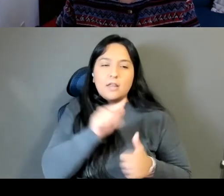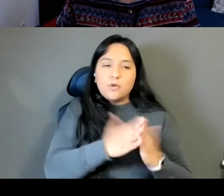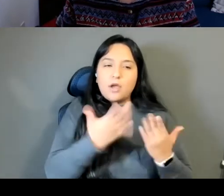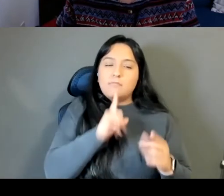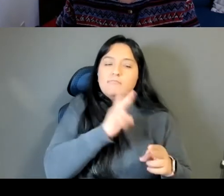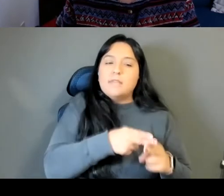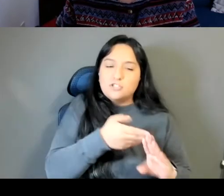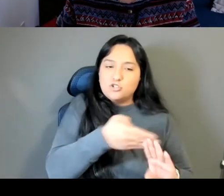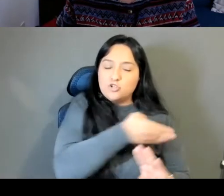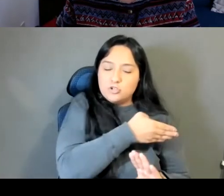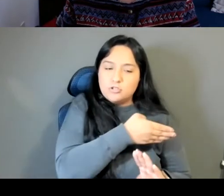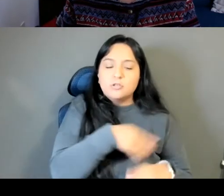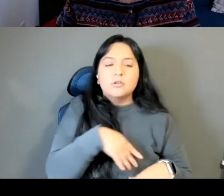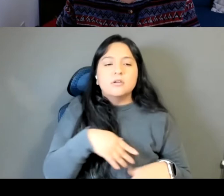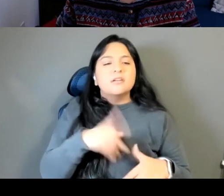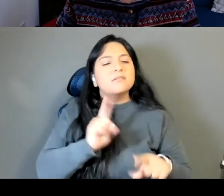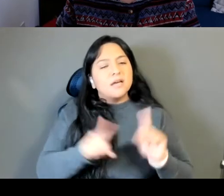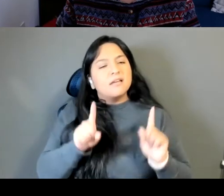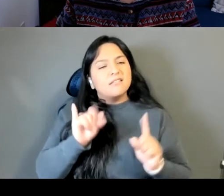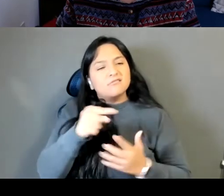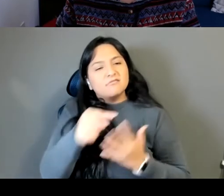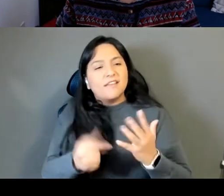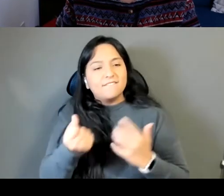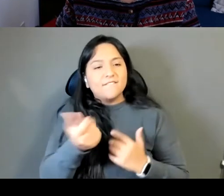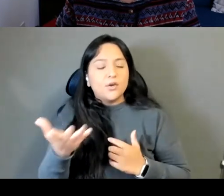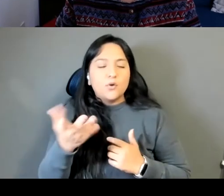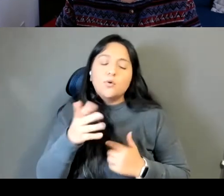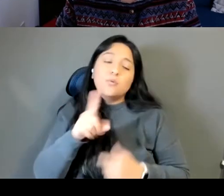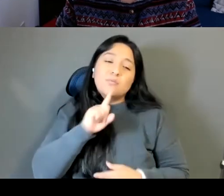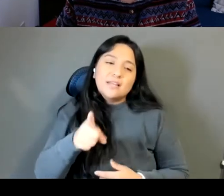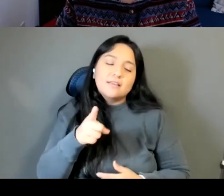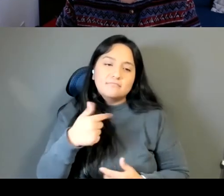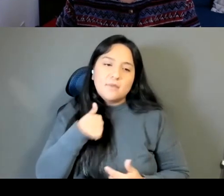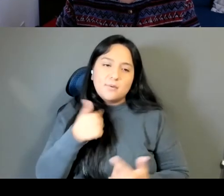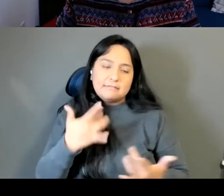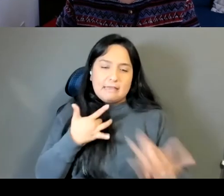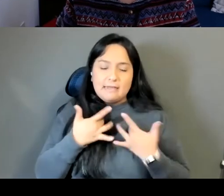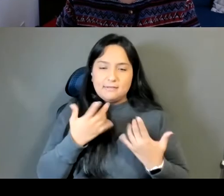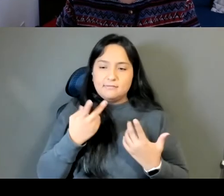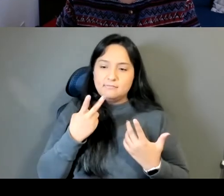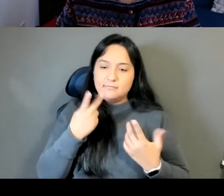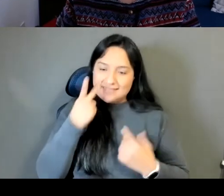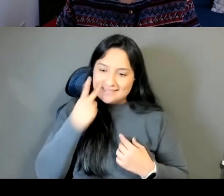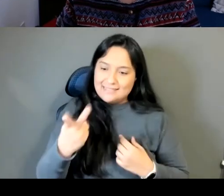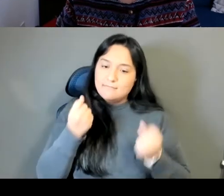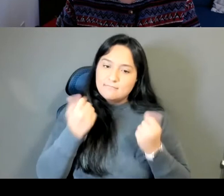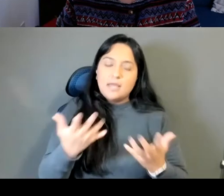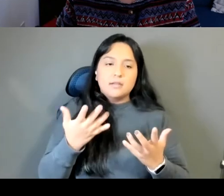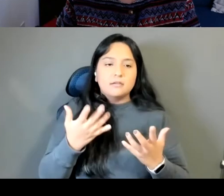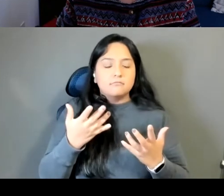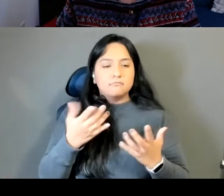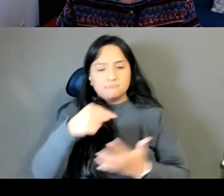of essays, but I think I was just so excited to see all these Asian American writers.